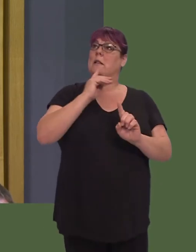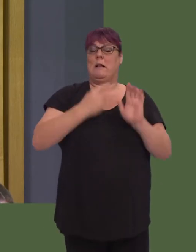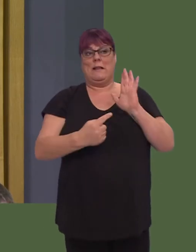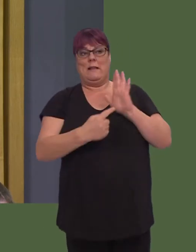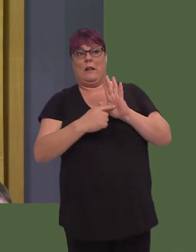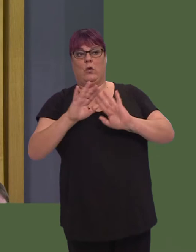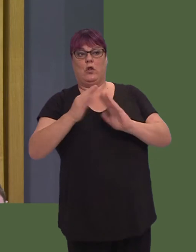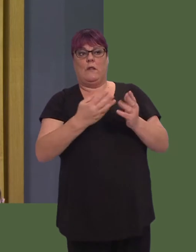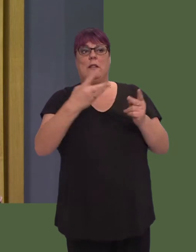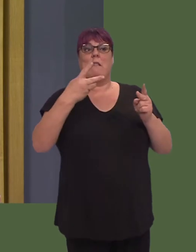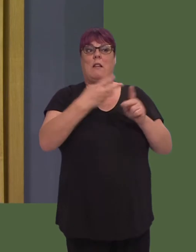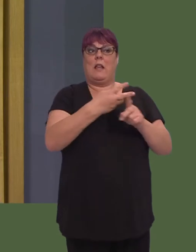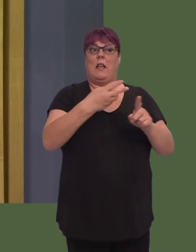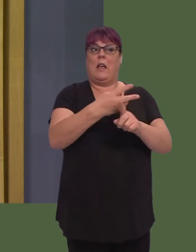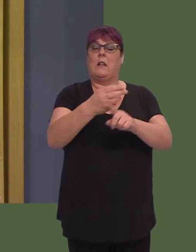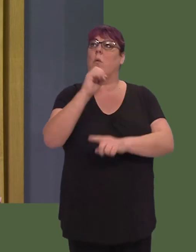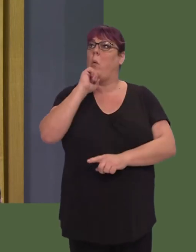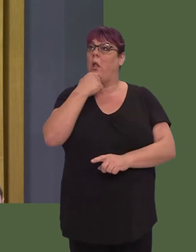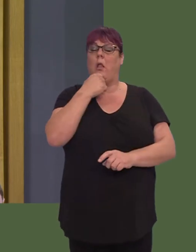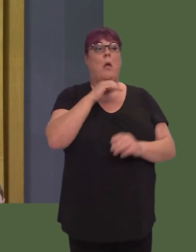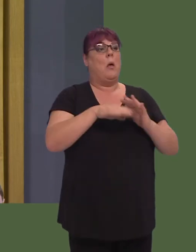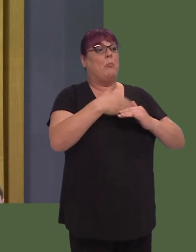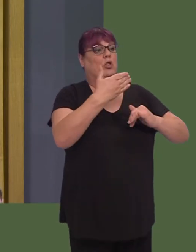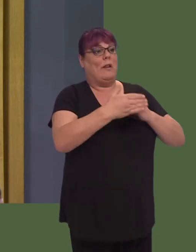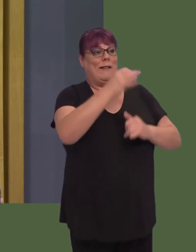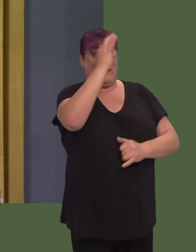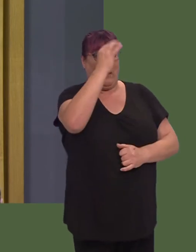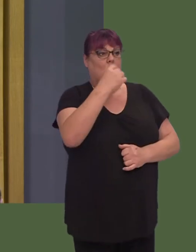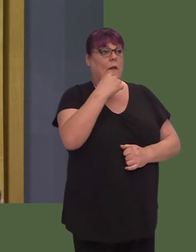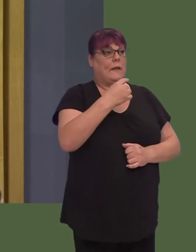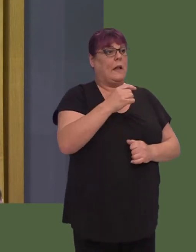Bridgend County Borough Council are proposing to close public toilets in Porthcawl, Swansea